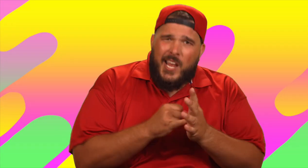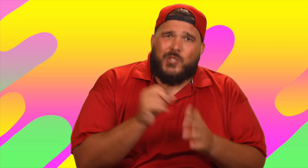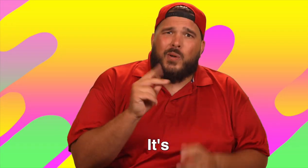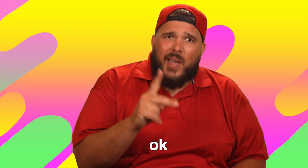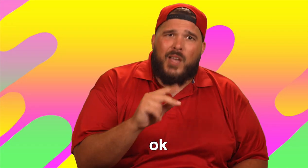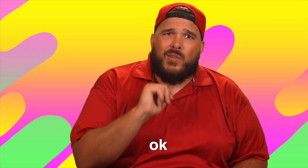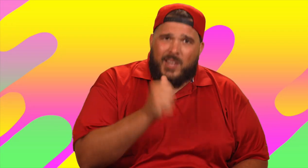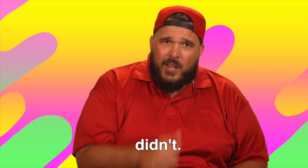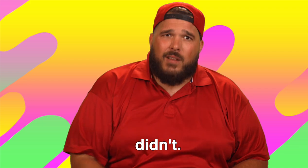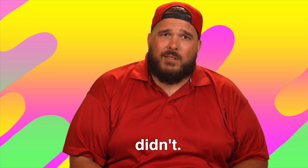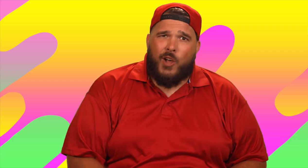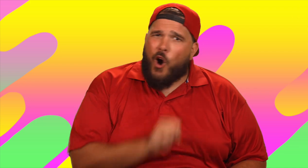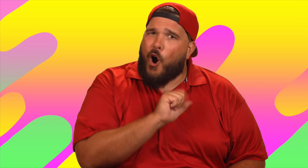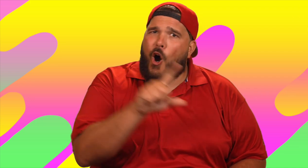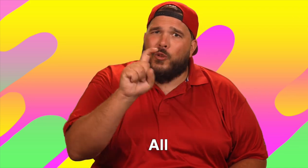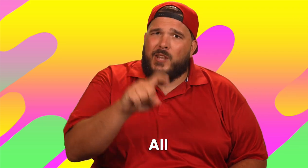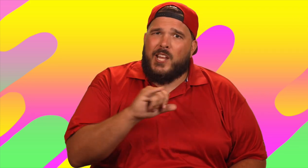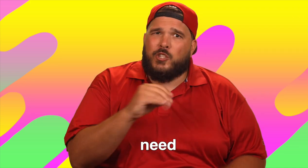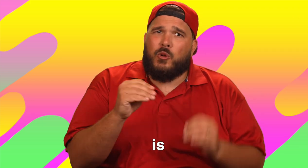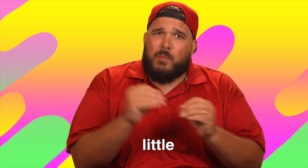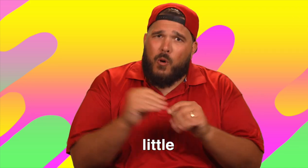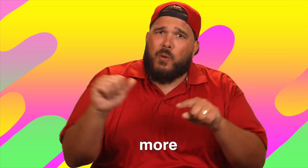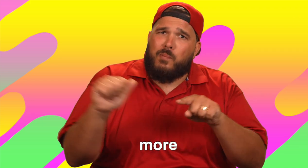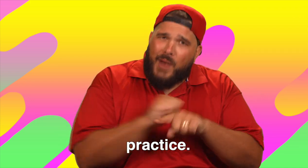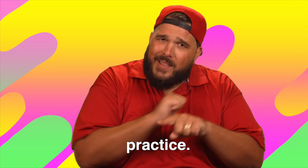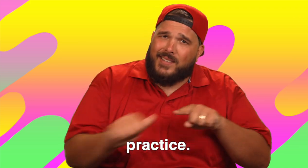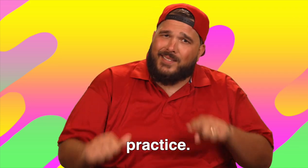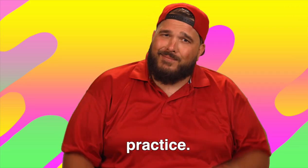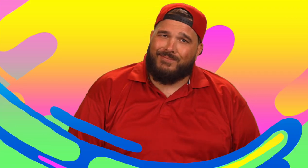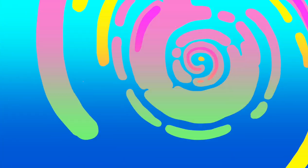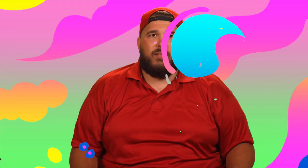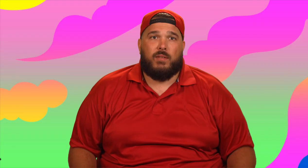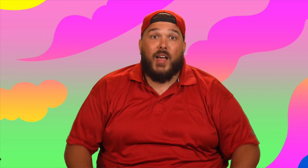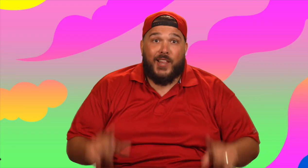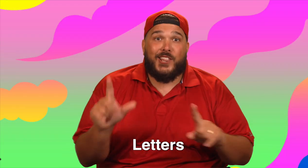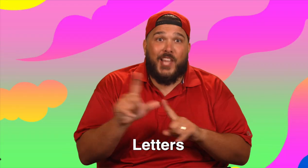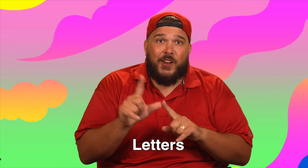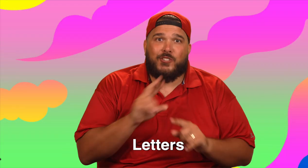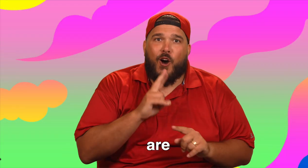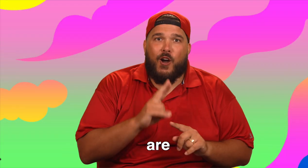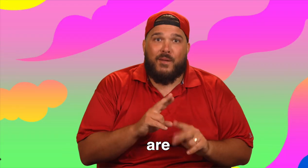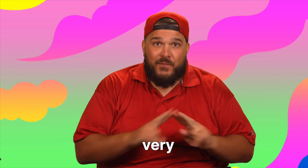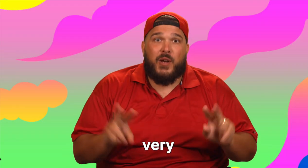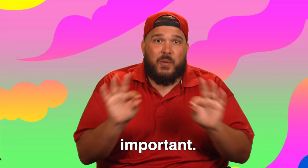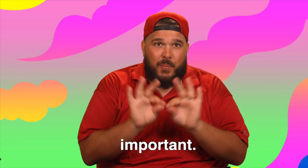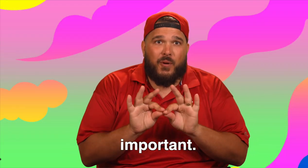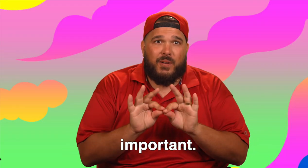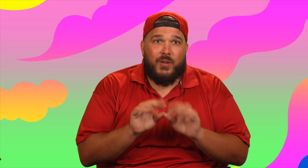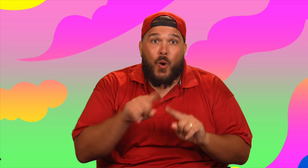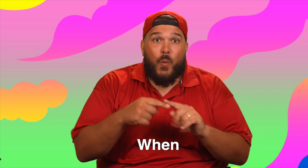It's okay if you didn't. All you need is a little more practice. Letters are very important.